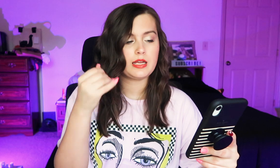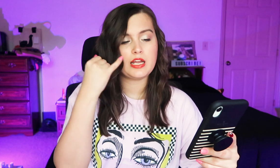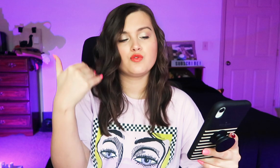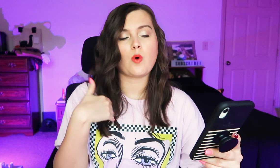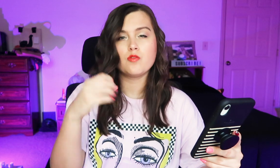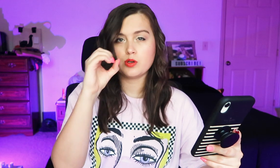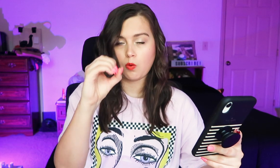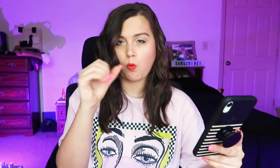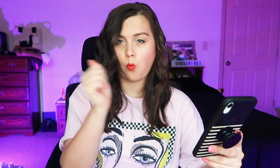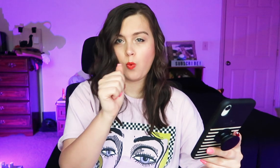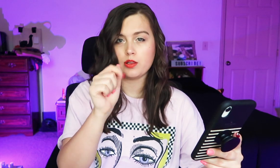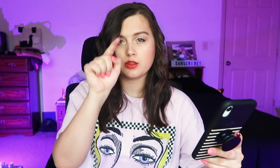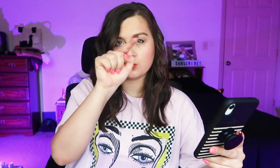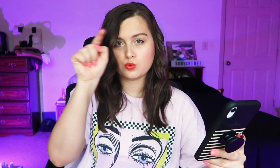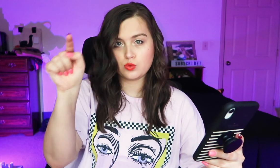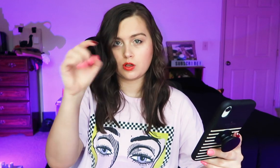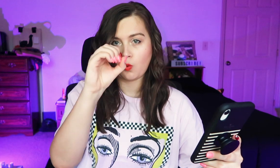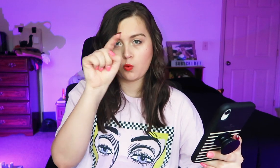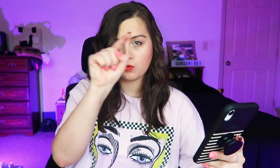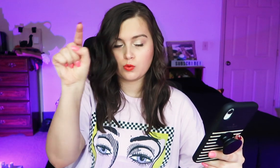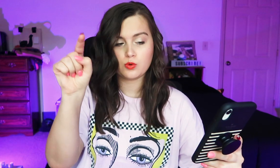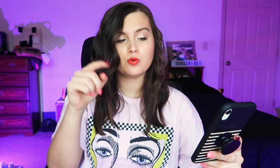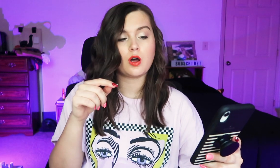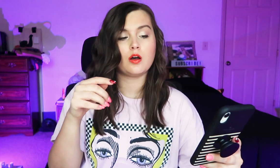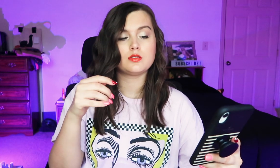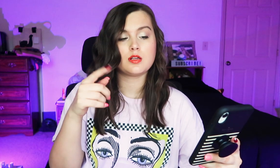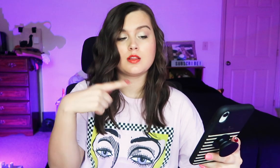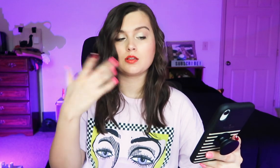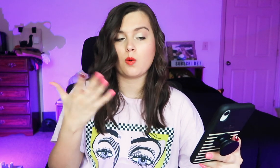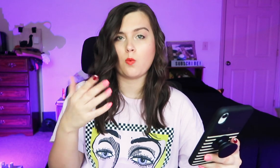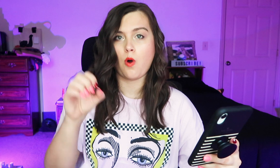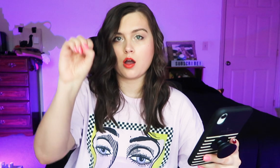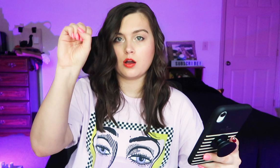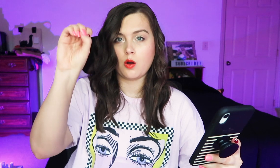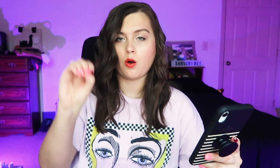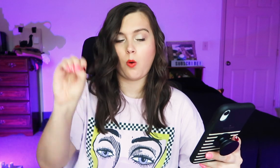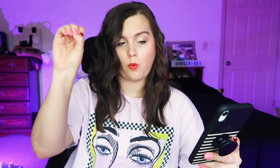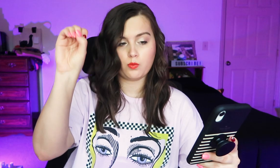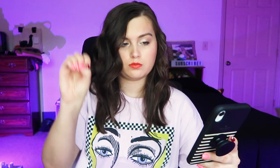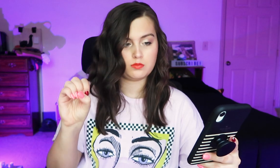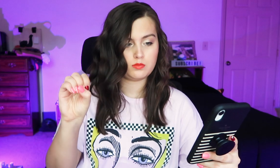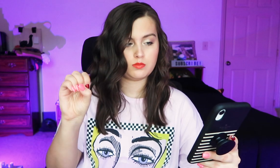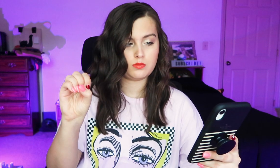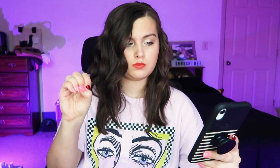If you have an "O" with two dots above it, then it seems to look like this.